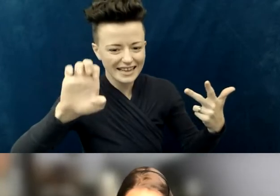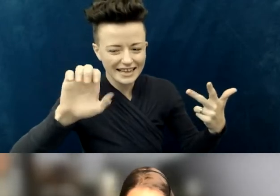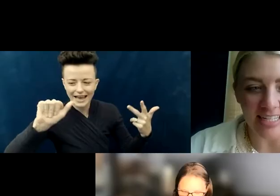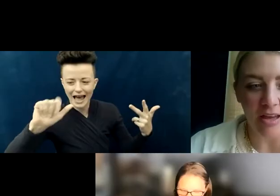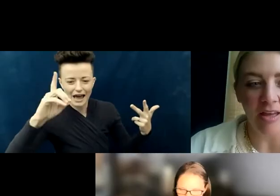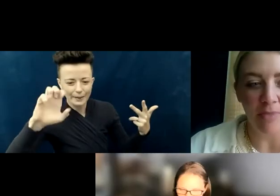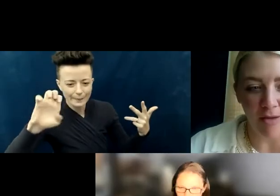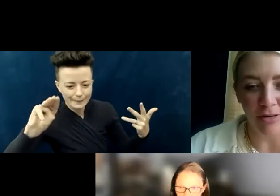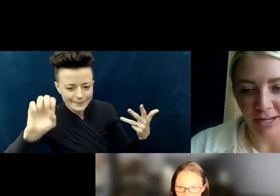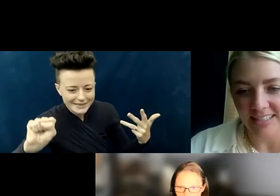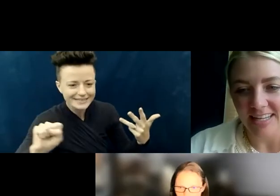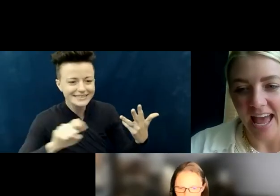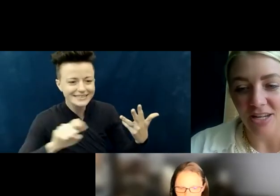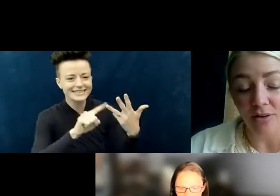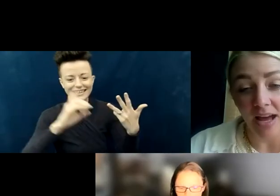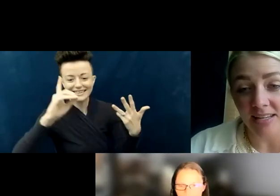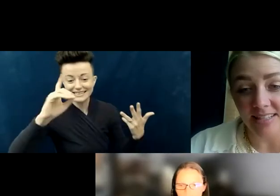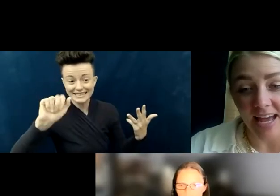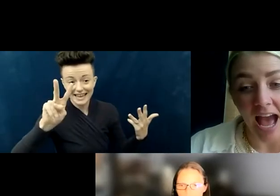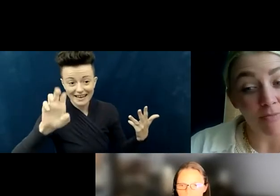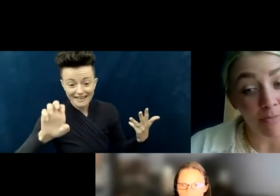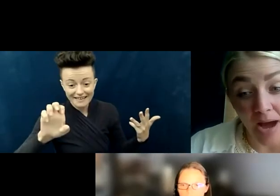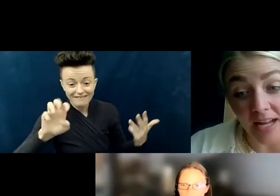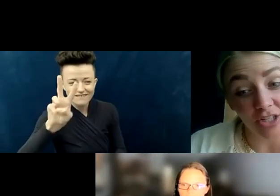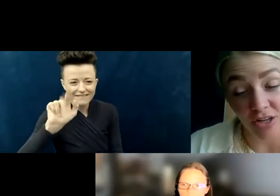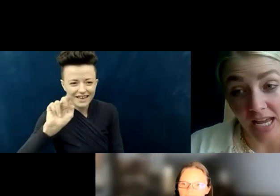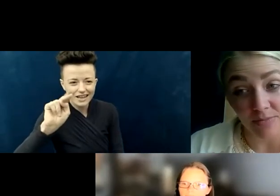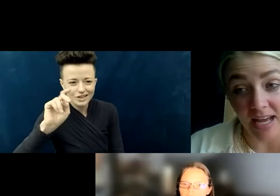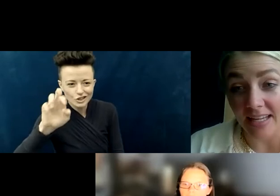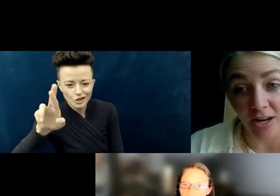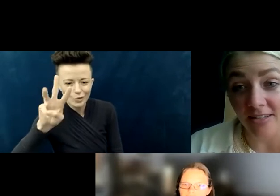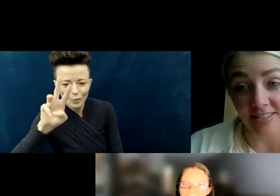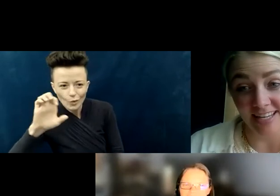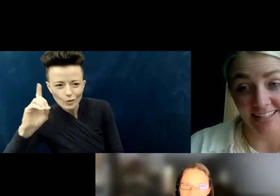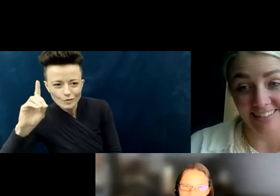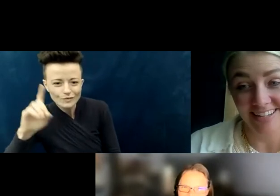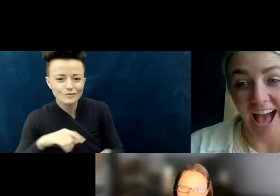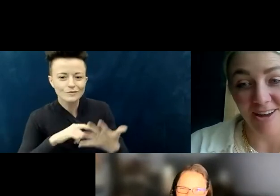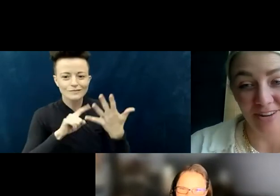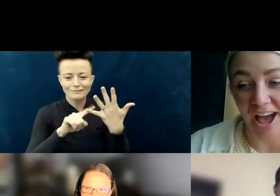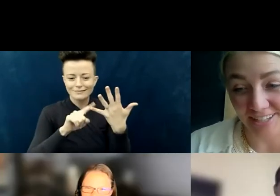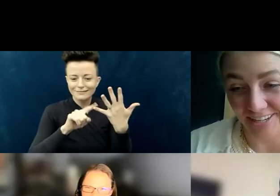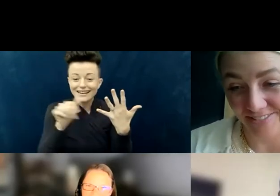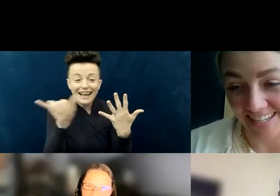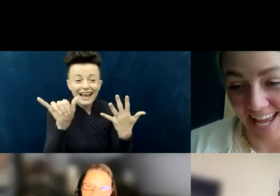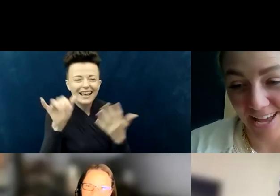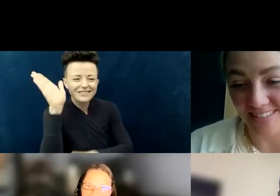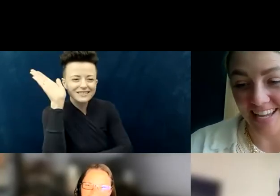Melinda Baber. You guys, I botched your names; I guarantee it. I am not good at reading names,